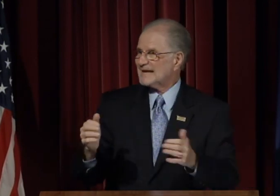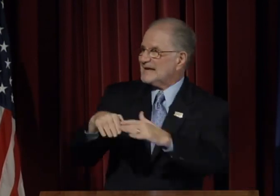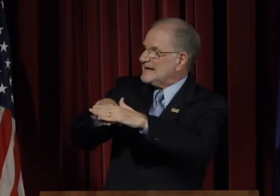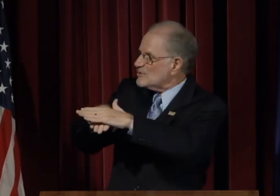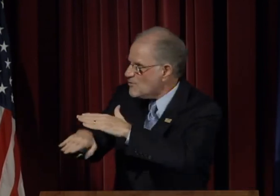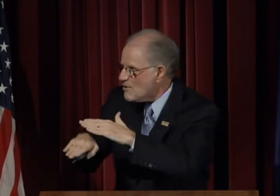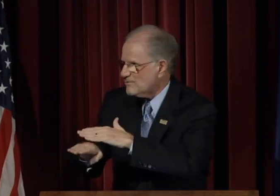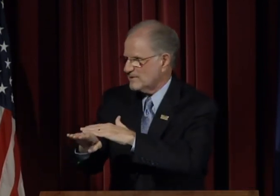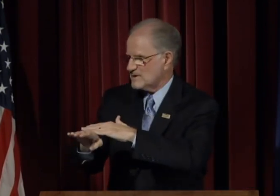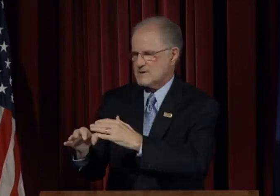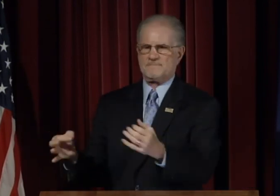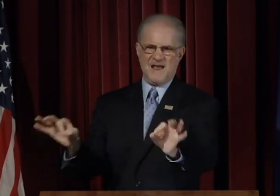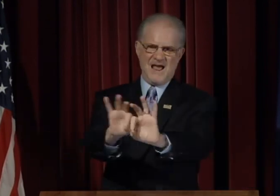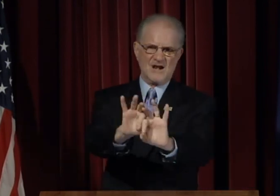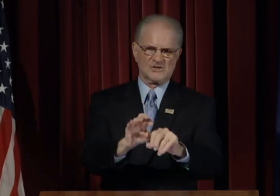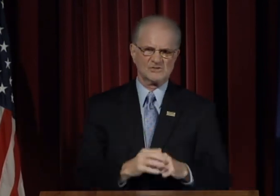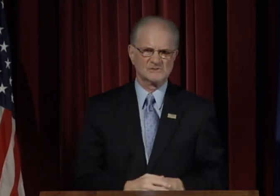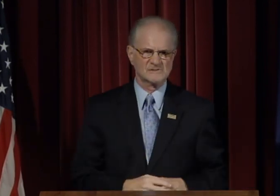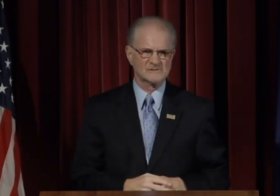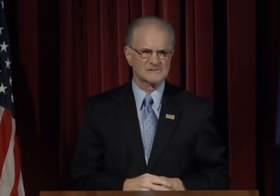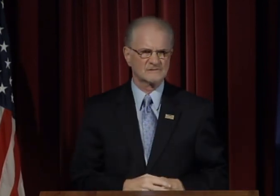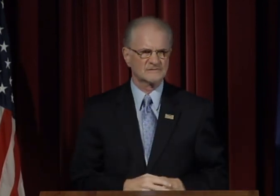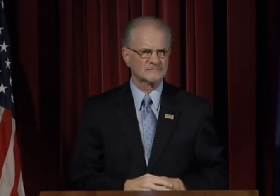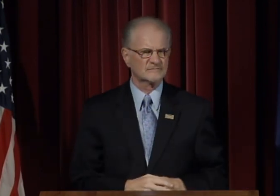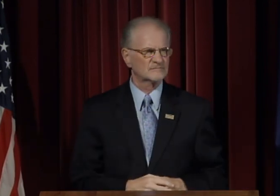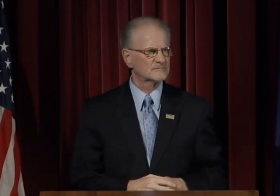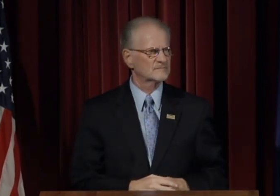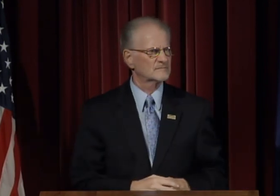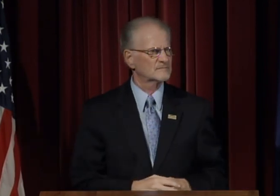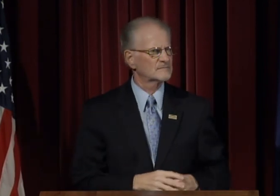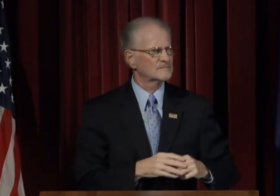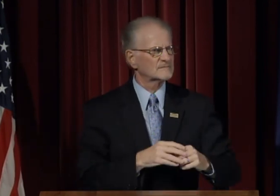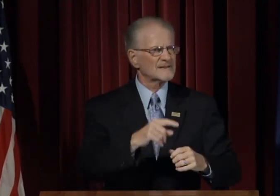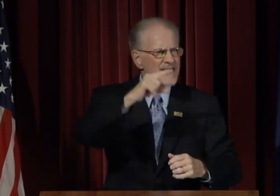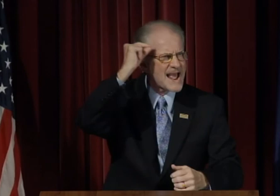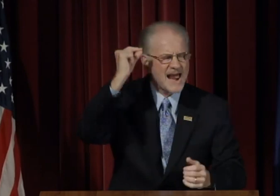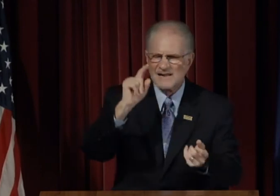that Enrollment matters.